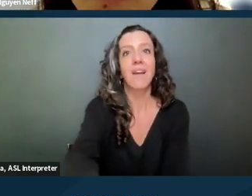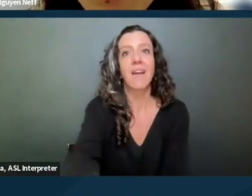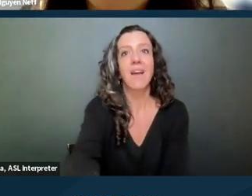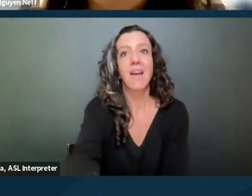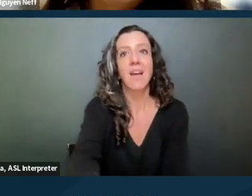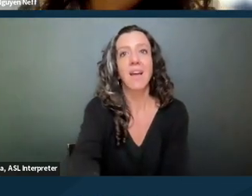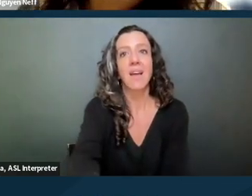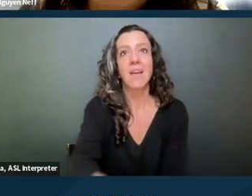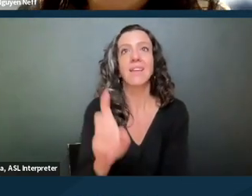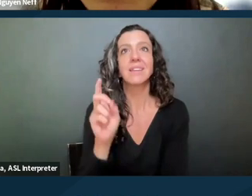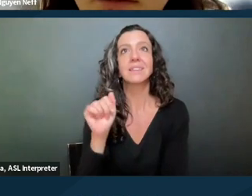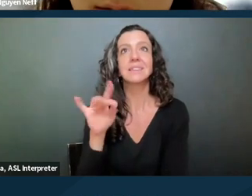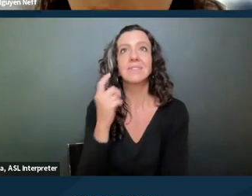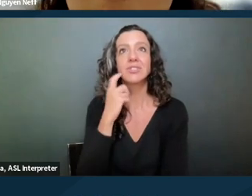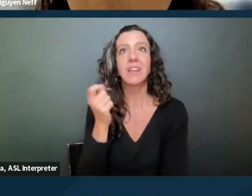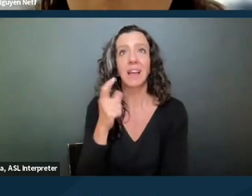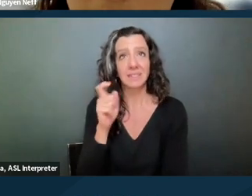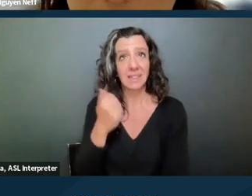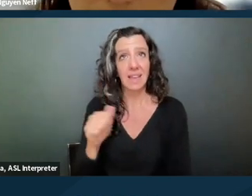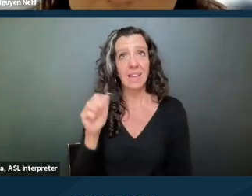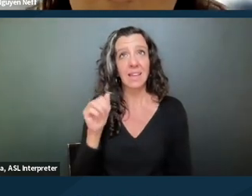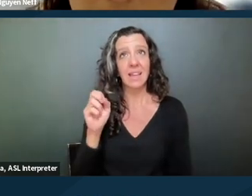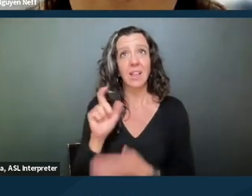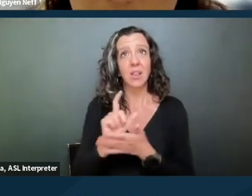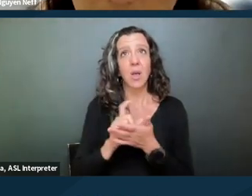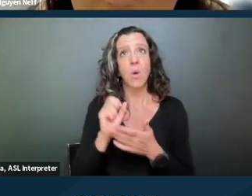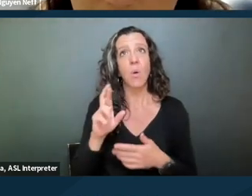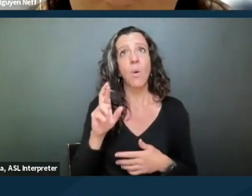David asks, is there any case law or statutory authority regarding making a reasonable accommodation